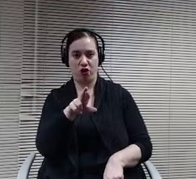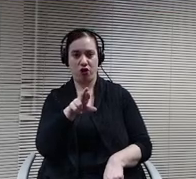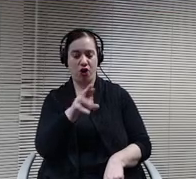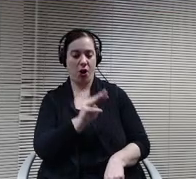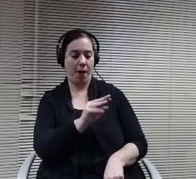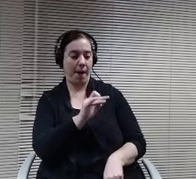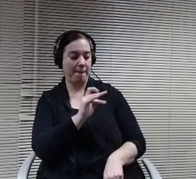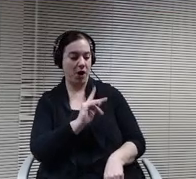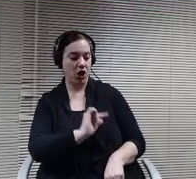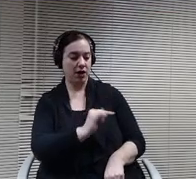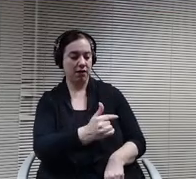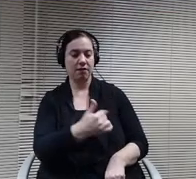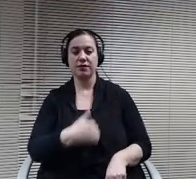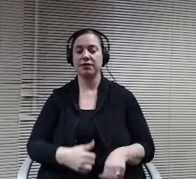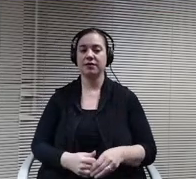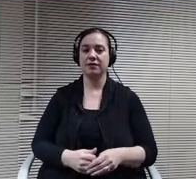I'd like to leave not Lisa Wagner.